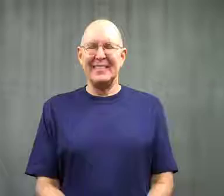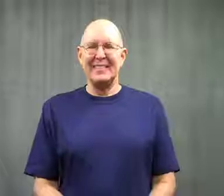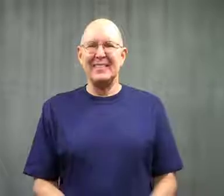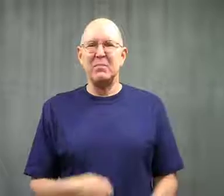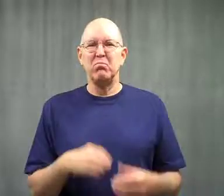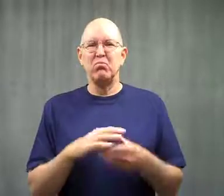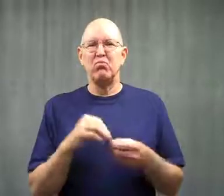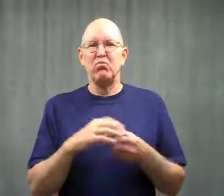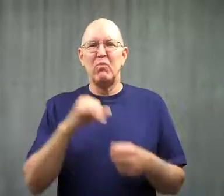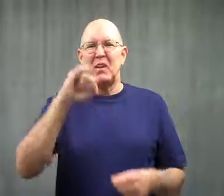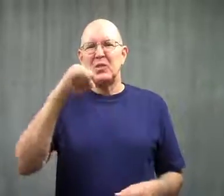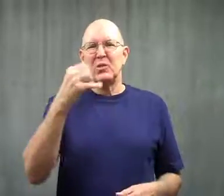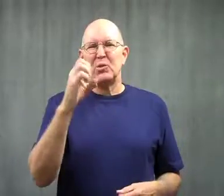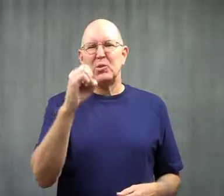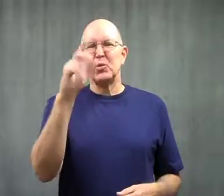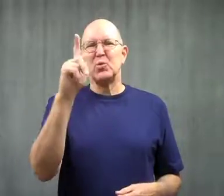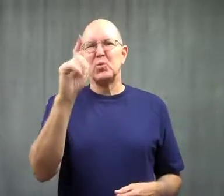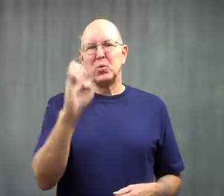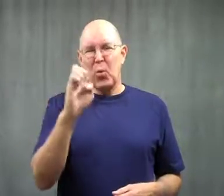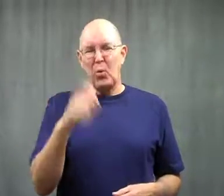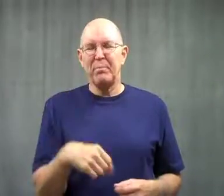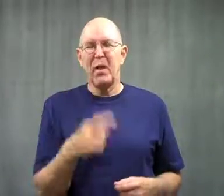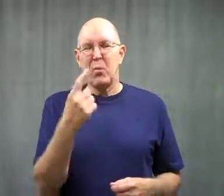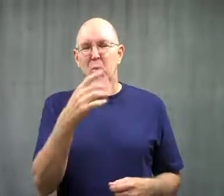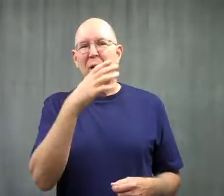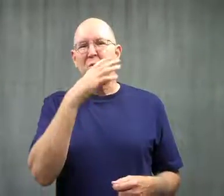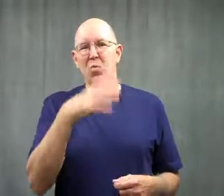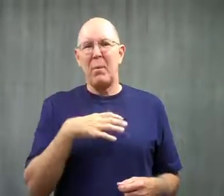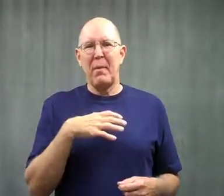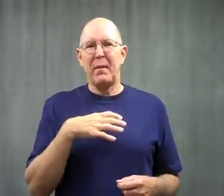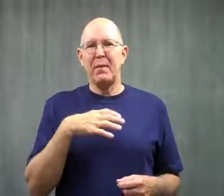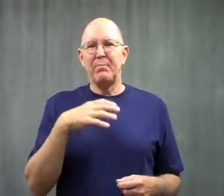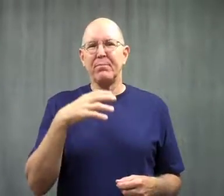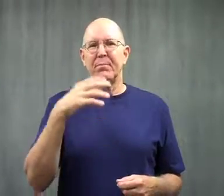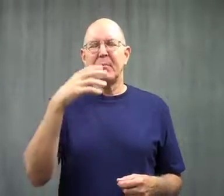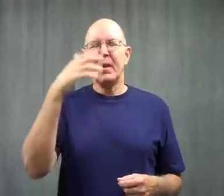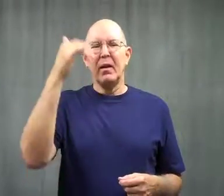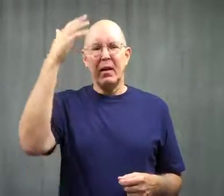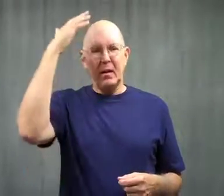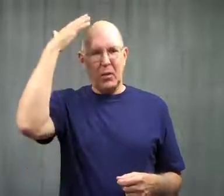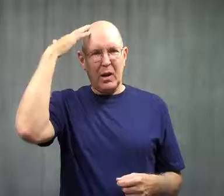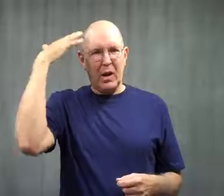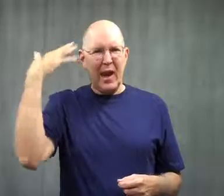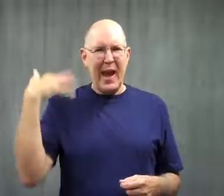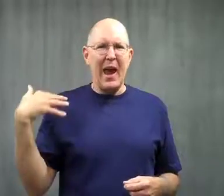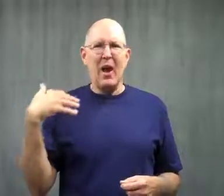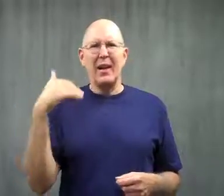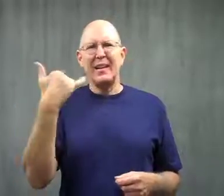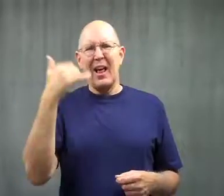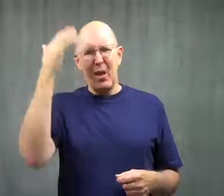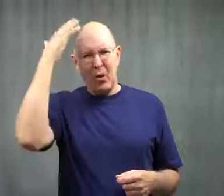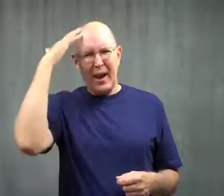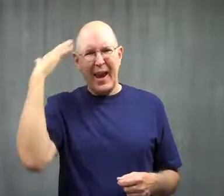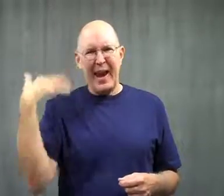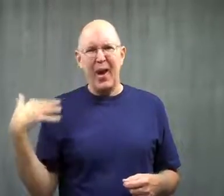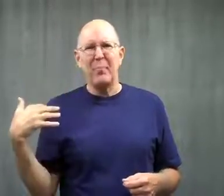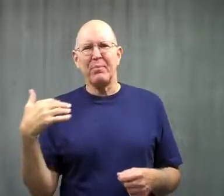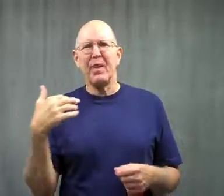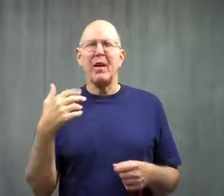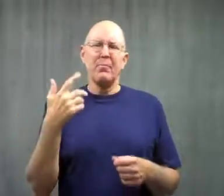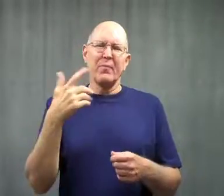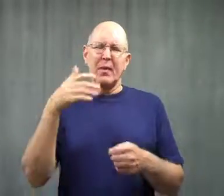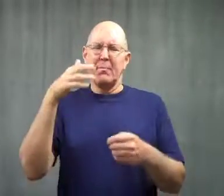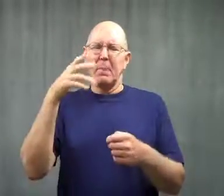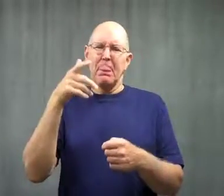I'm telling a joke.